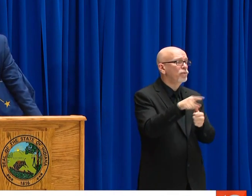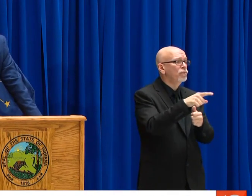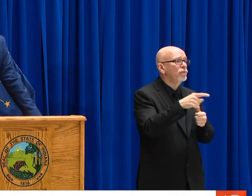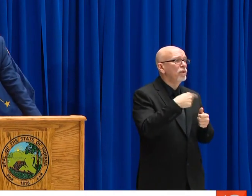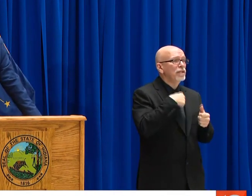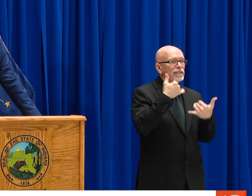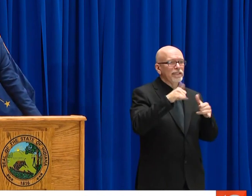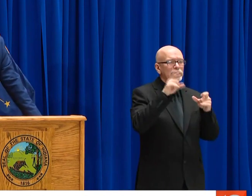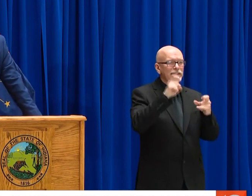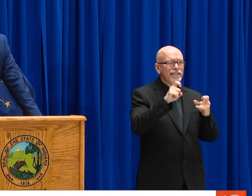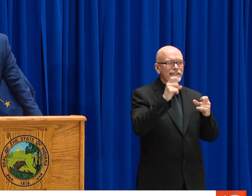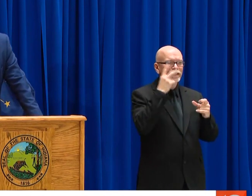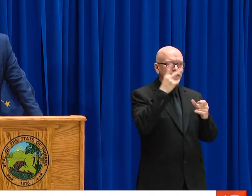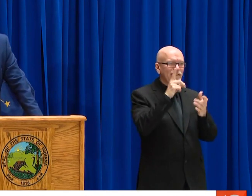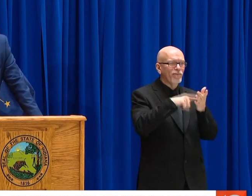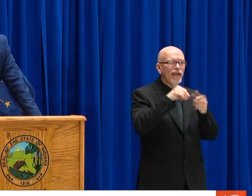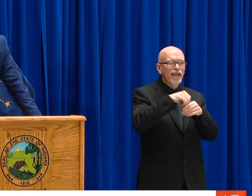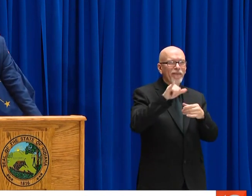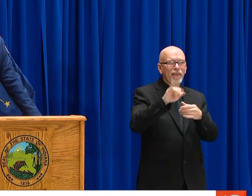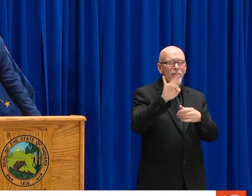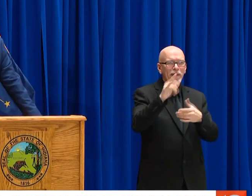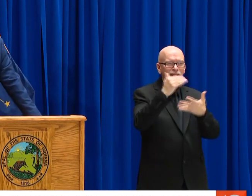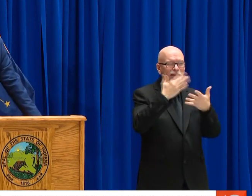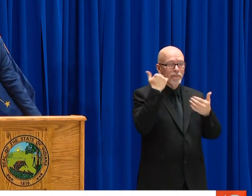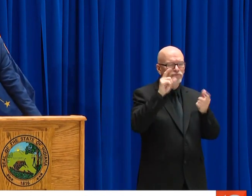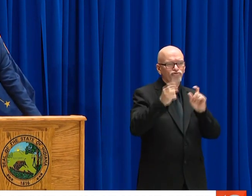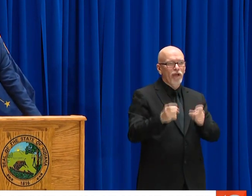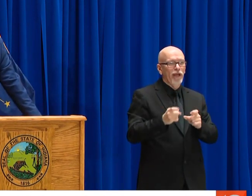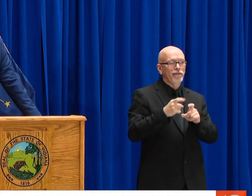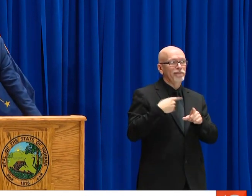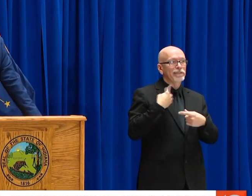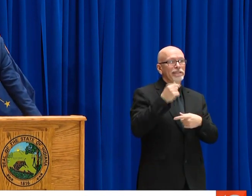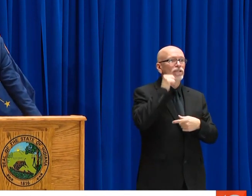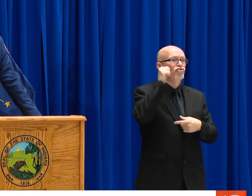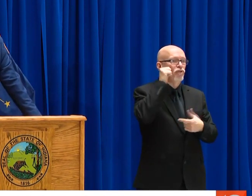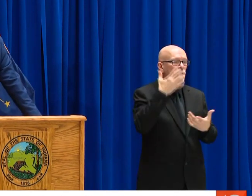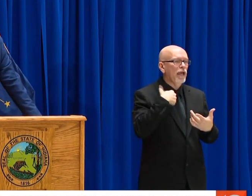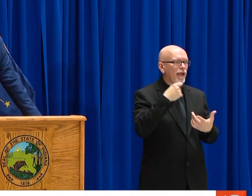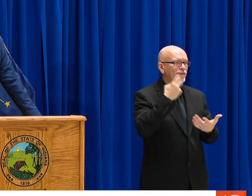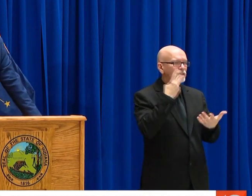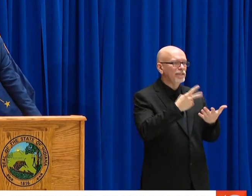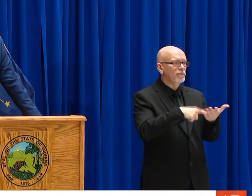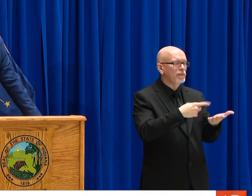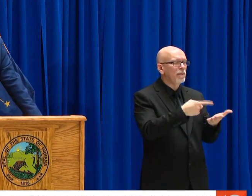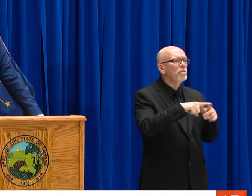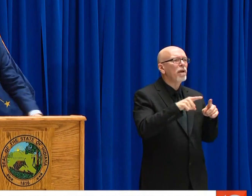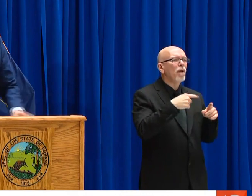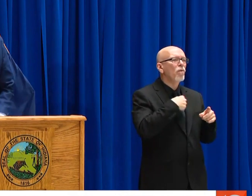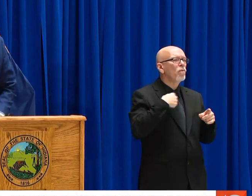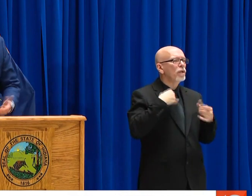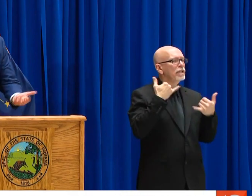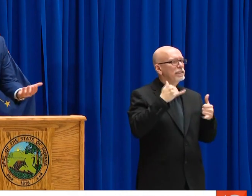DAILY BASIS WITH OUR FEDERAL PARTNERS AND THE CONGRESSIONAL DELEGATION. I STILL NEED -- TO BE HONEST WITH YOU, GO THROUGH LINE BY